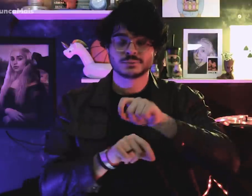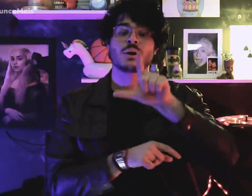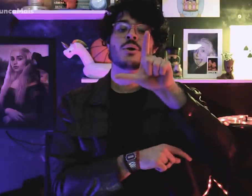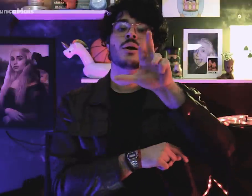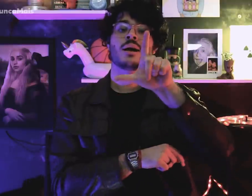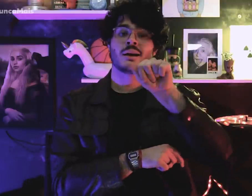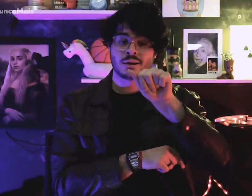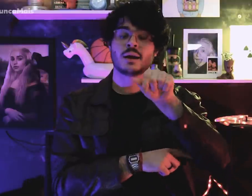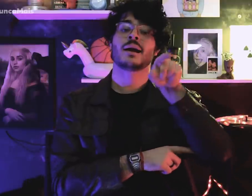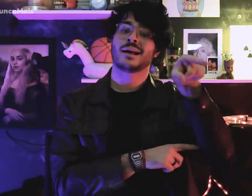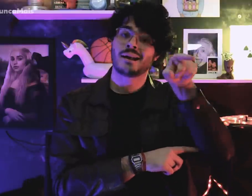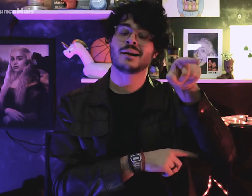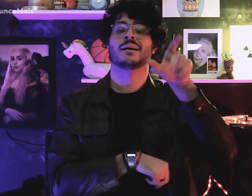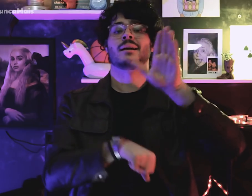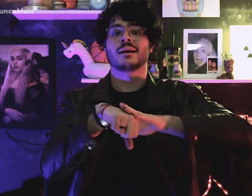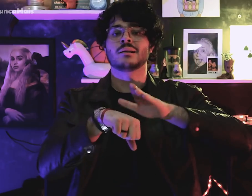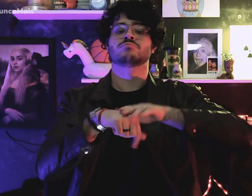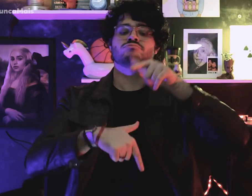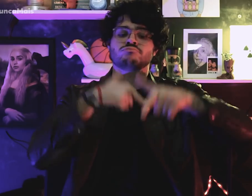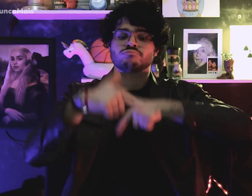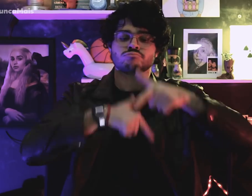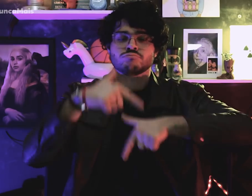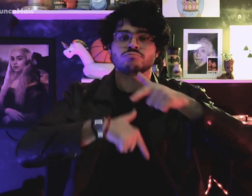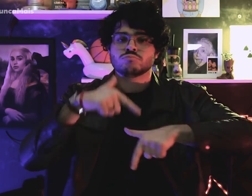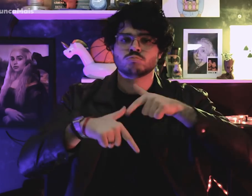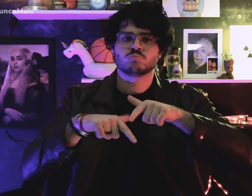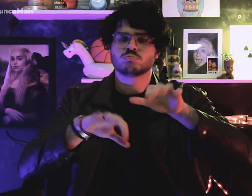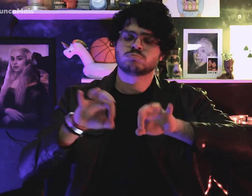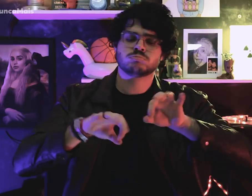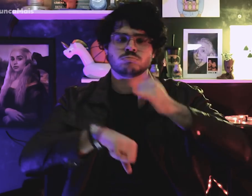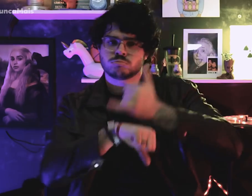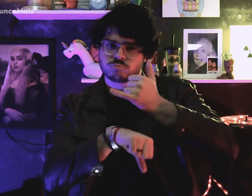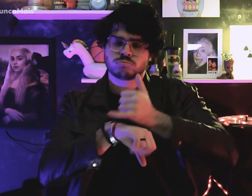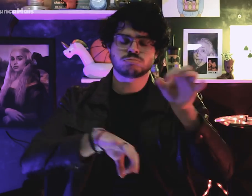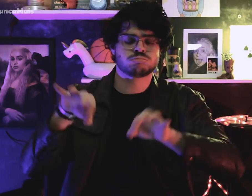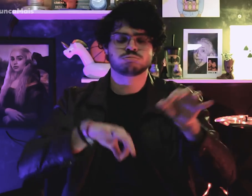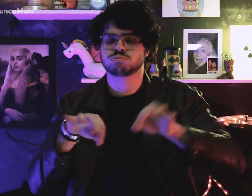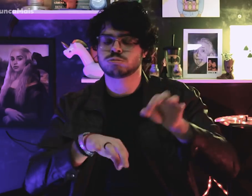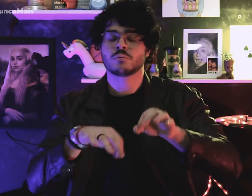he was working in this metallurgical industry,